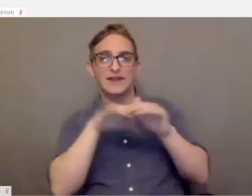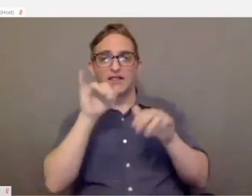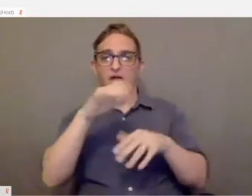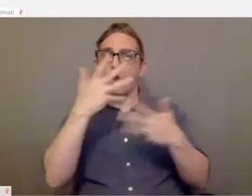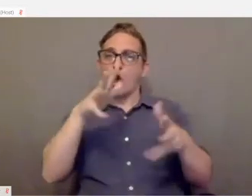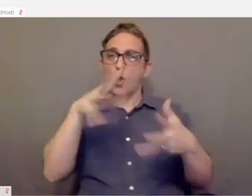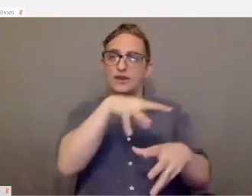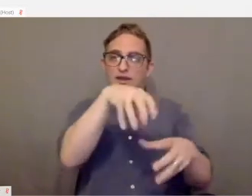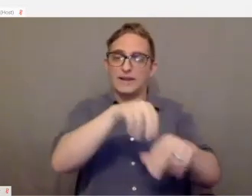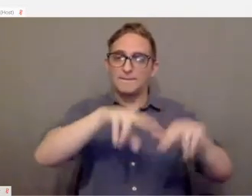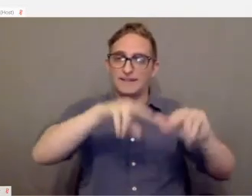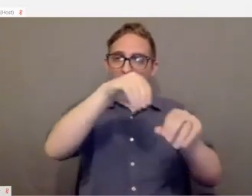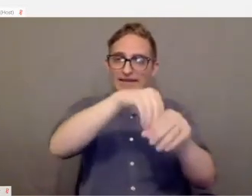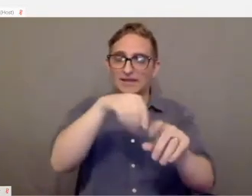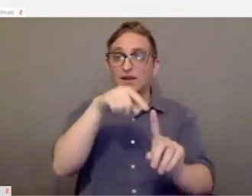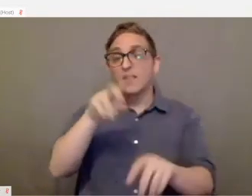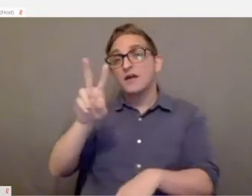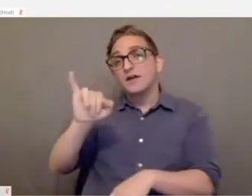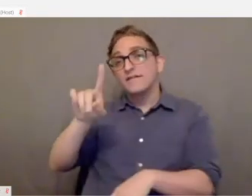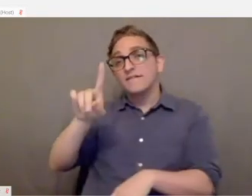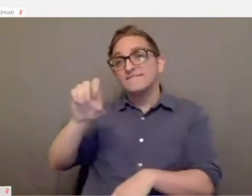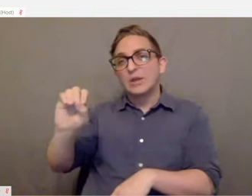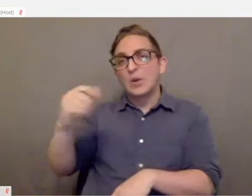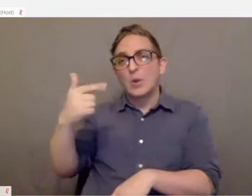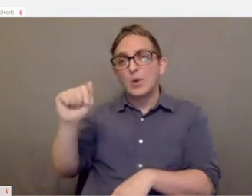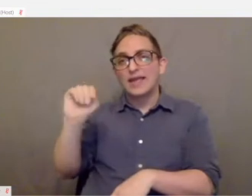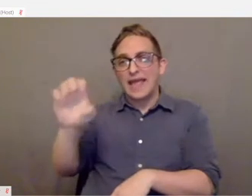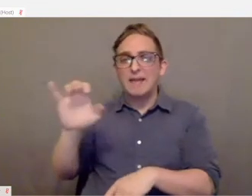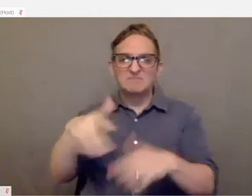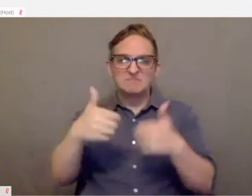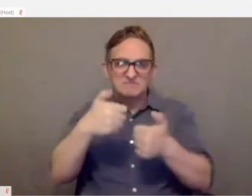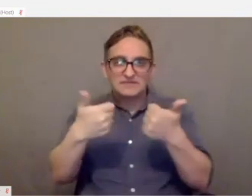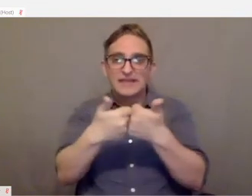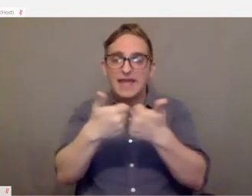Right now video game platforms are much more than just video games.